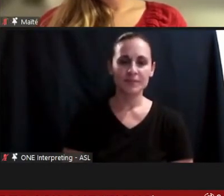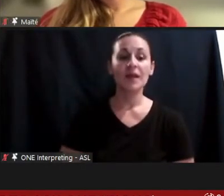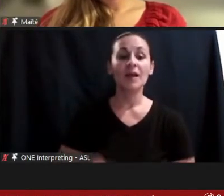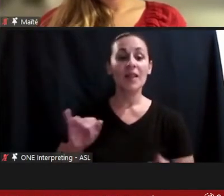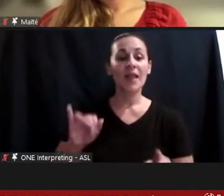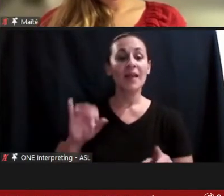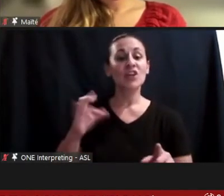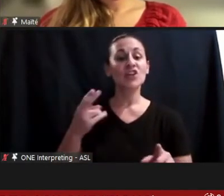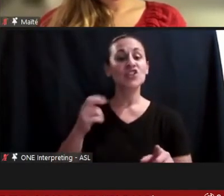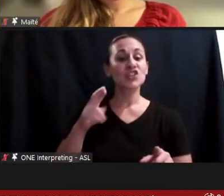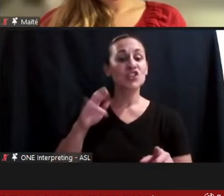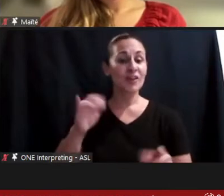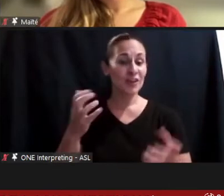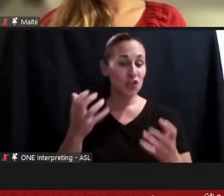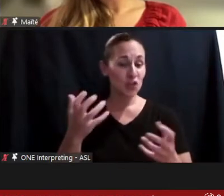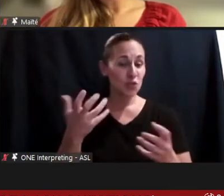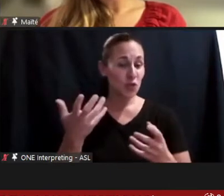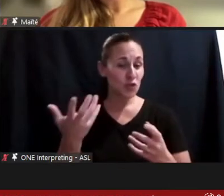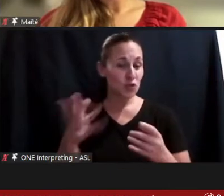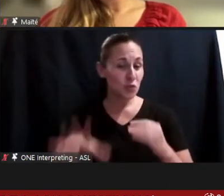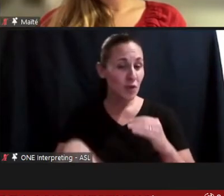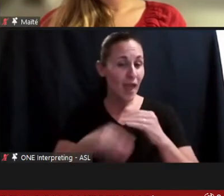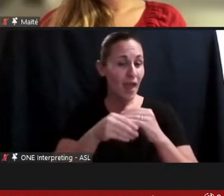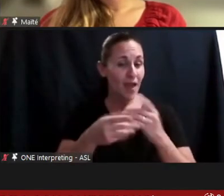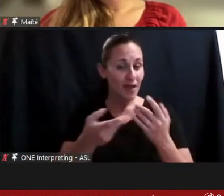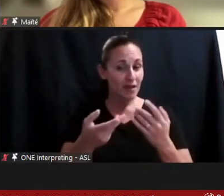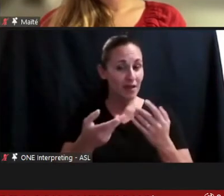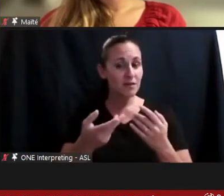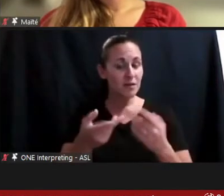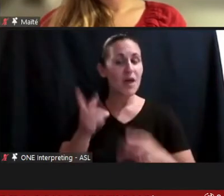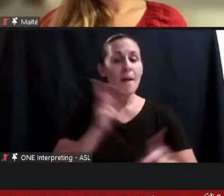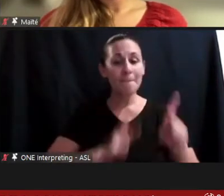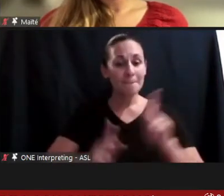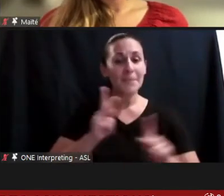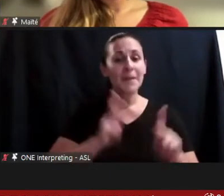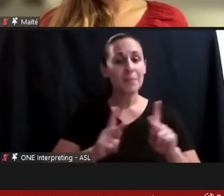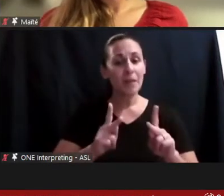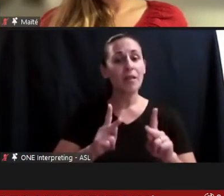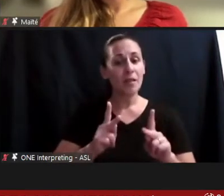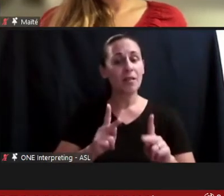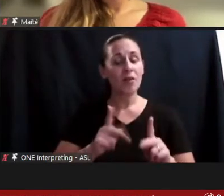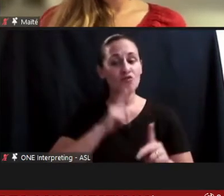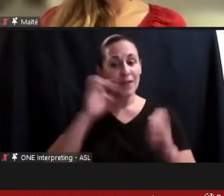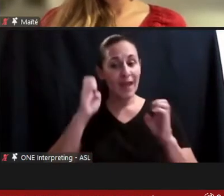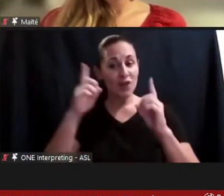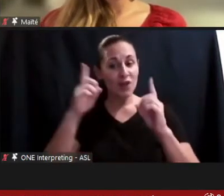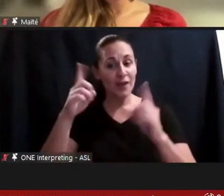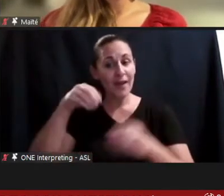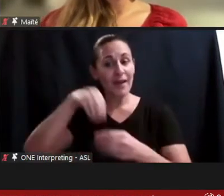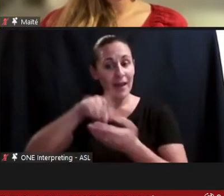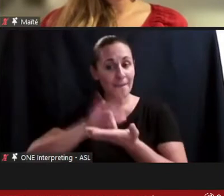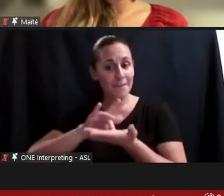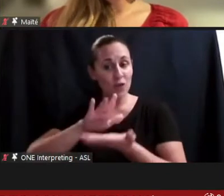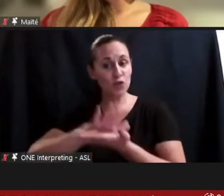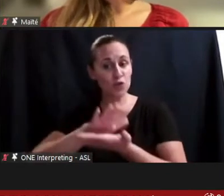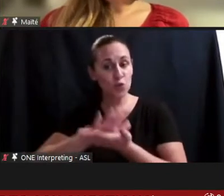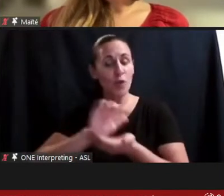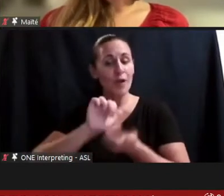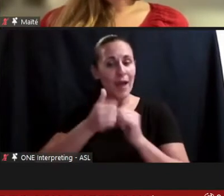about how people are educated in medical school about caring for patients with disabilities and